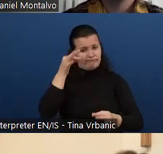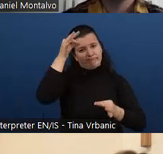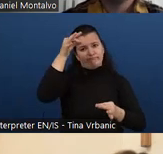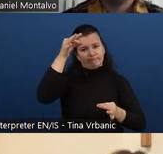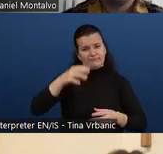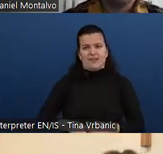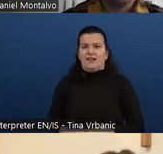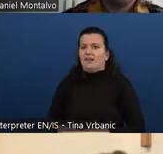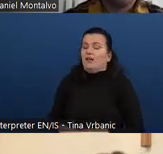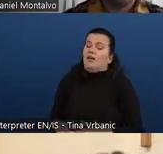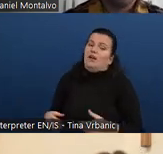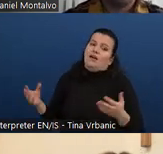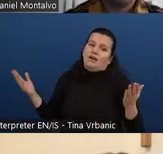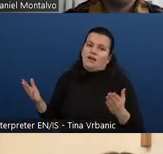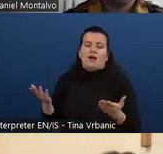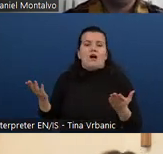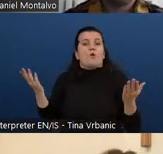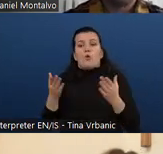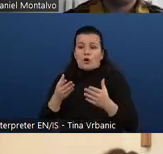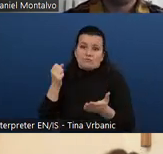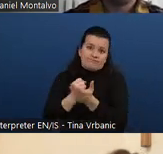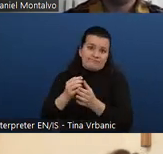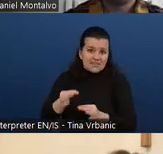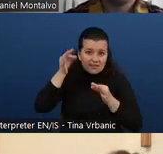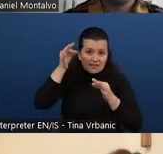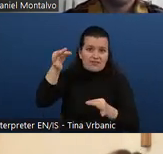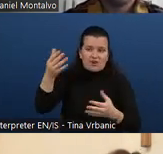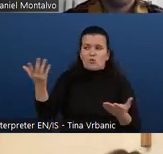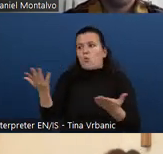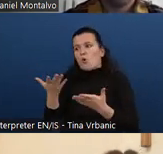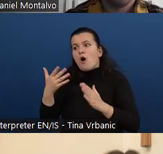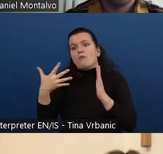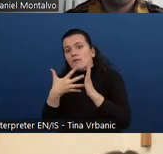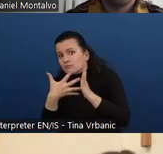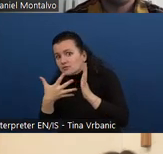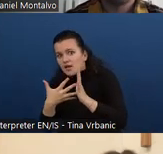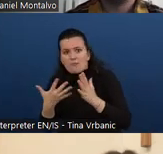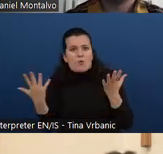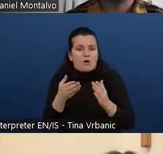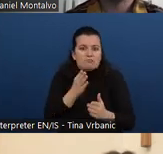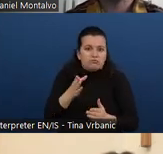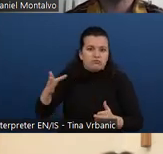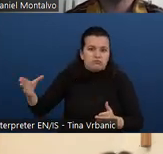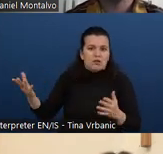on what certification or what exam you are planning to take and what did you actually do when working in the field.